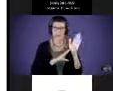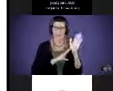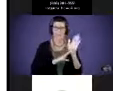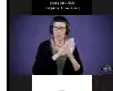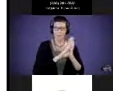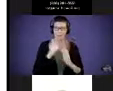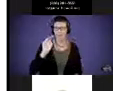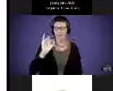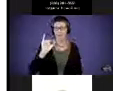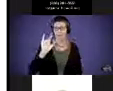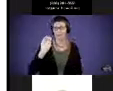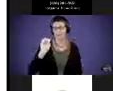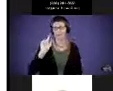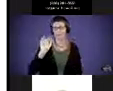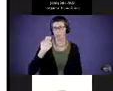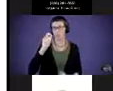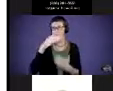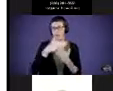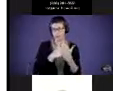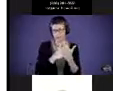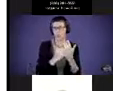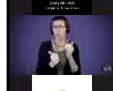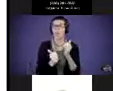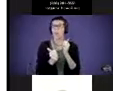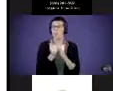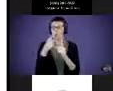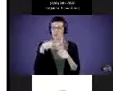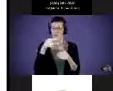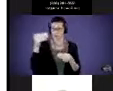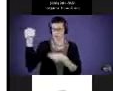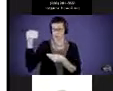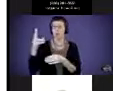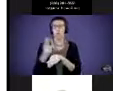the majority of them are developed and created and used for typically developing children.